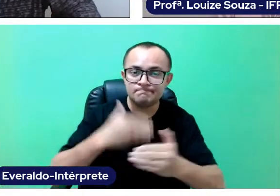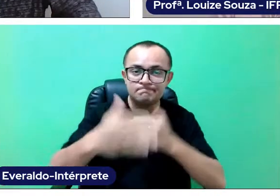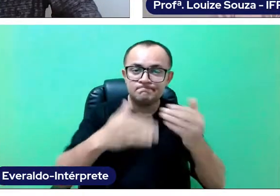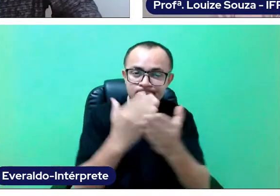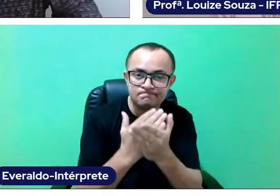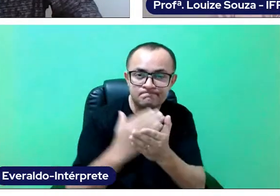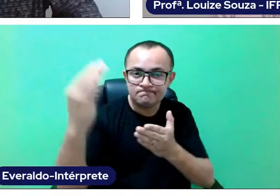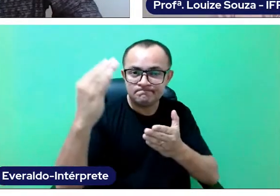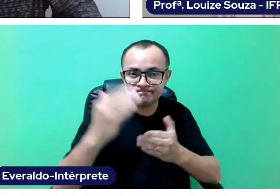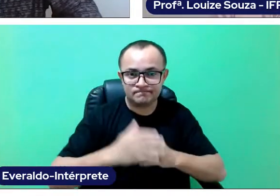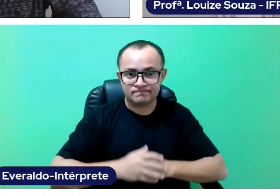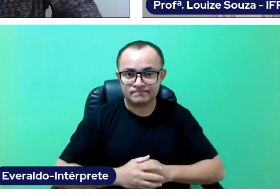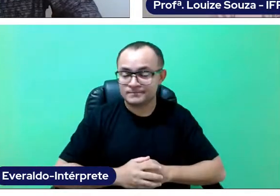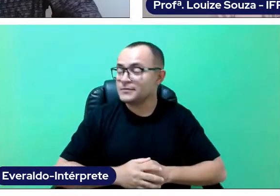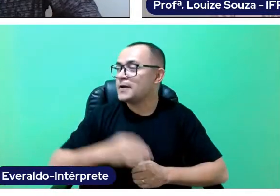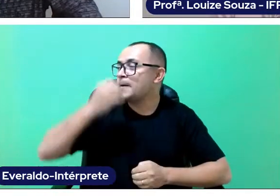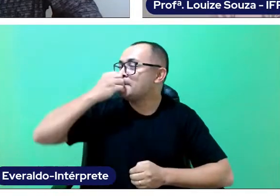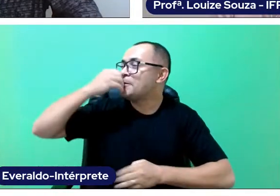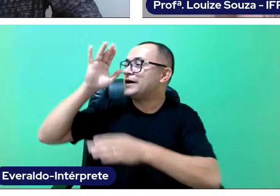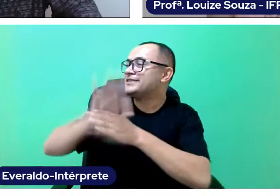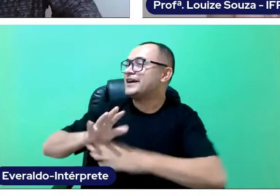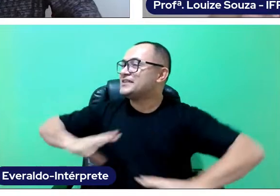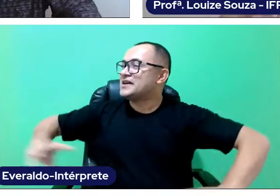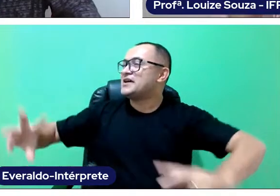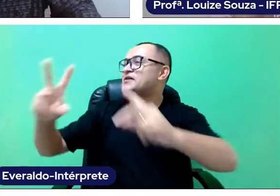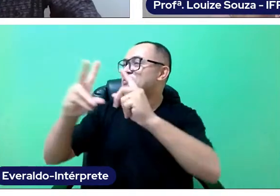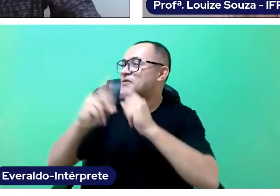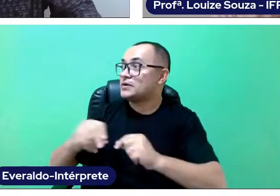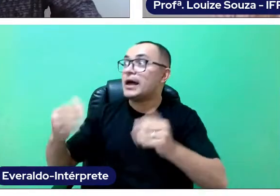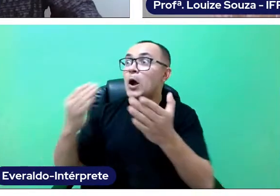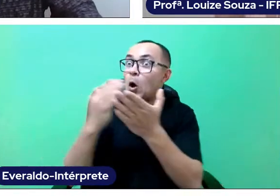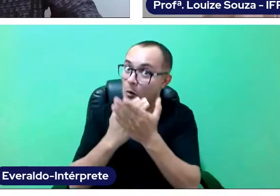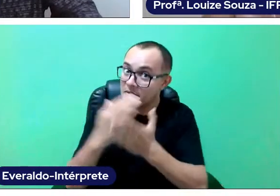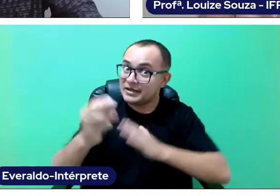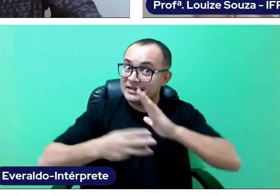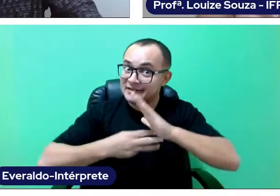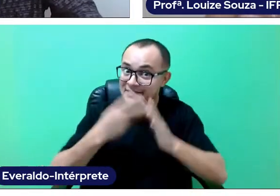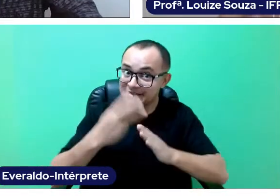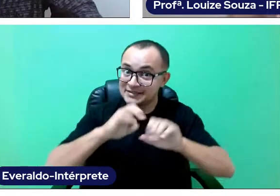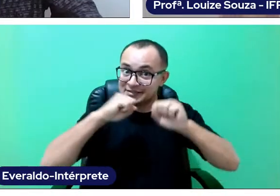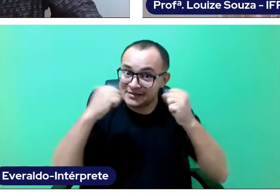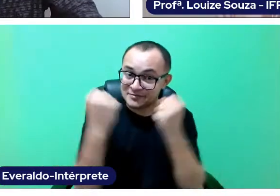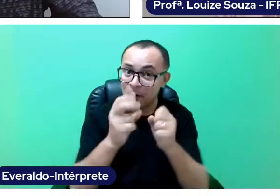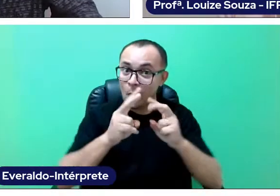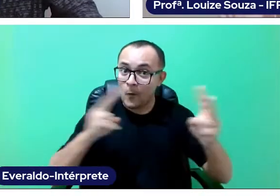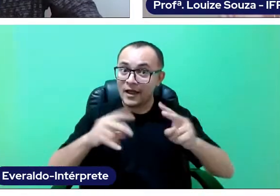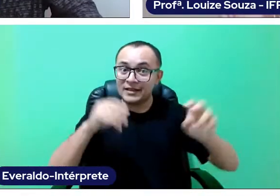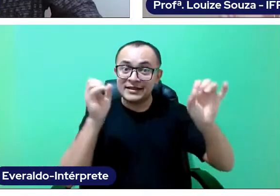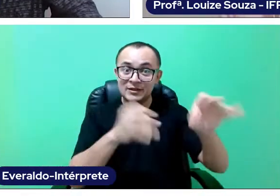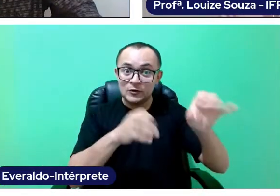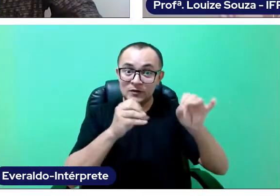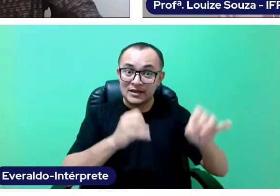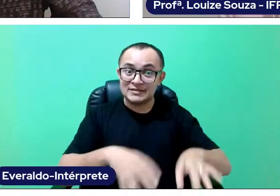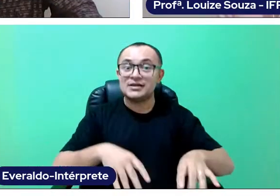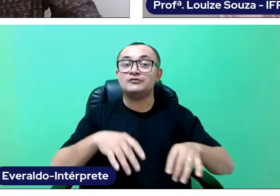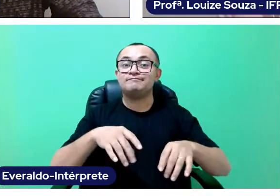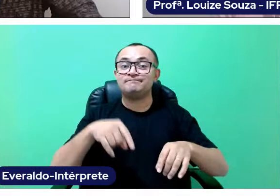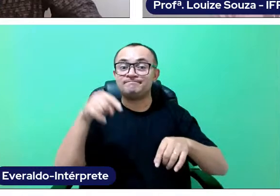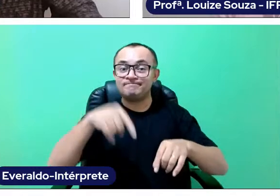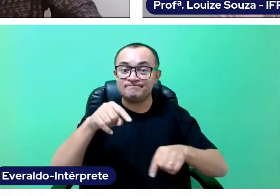So, good afternoon everyone! The Third Online Education Symposium is starting right now, promoted by The Public Education Observatory,